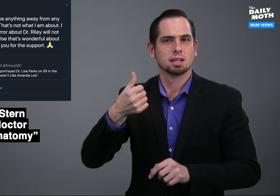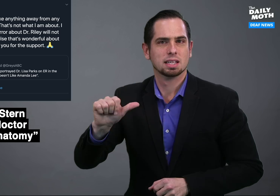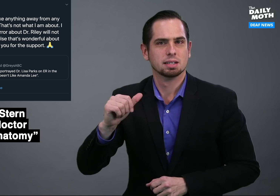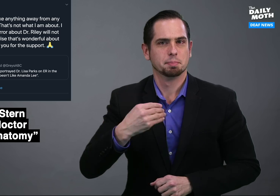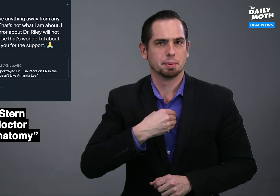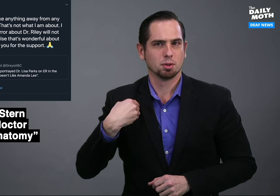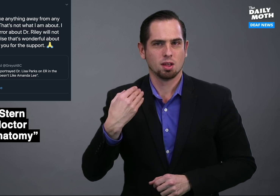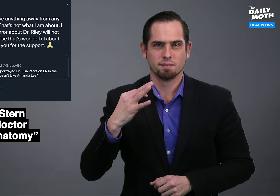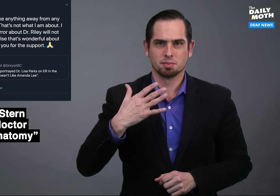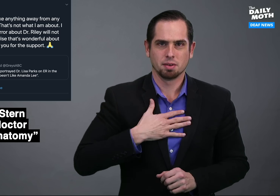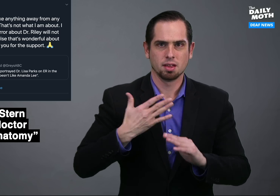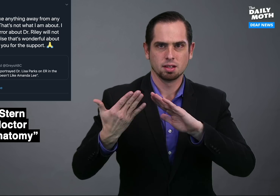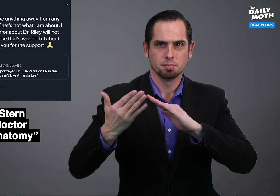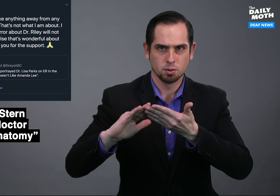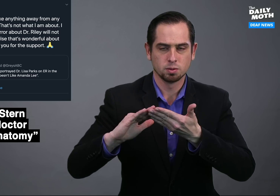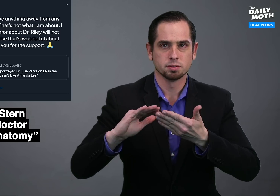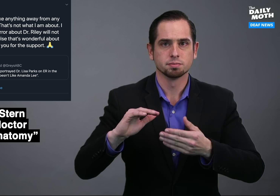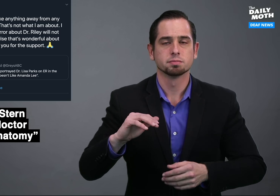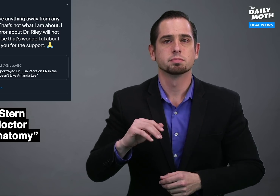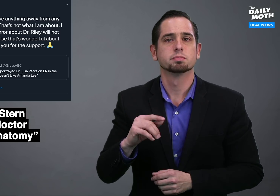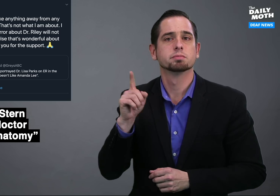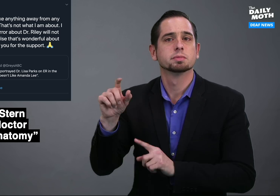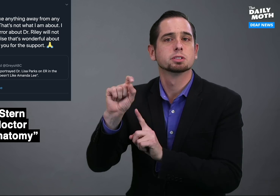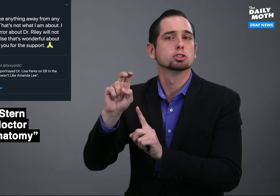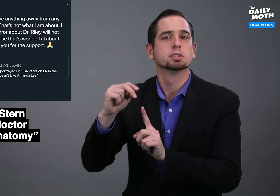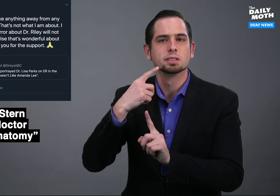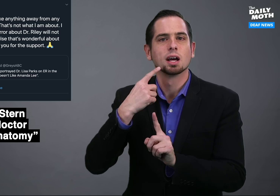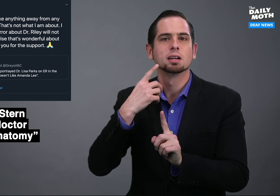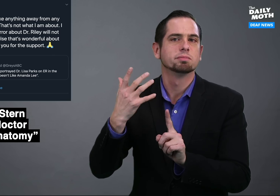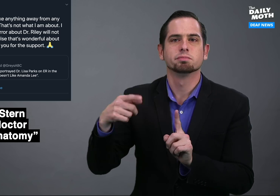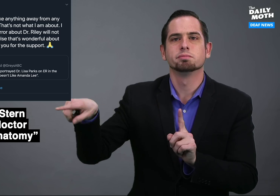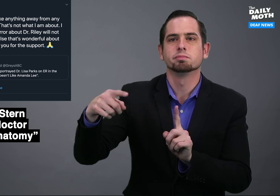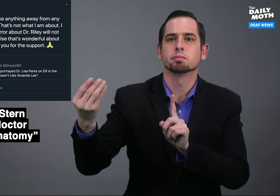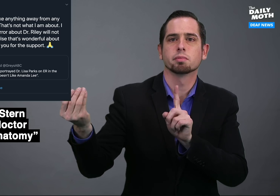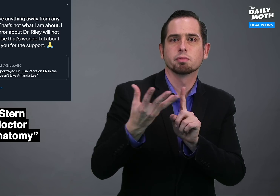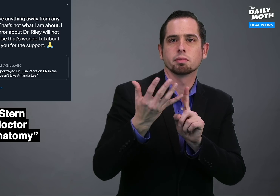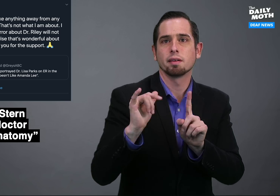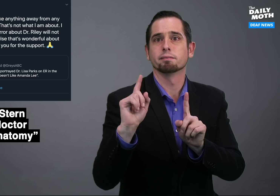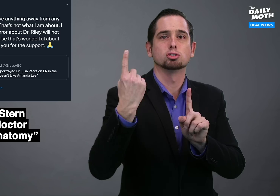from any member of my community and that she was told about